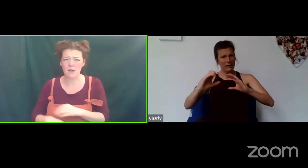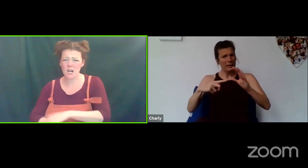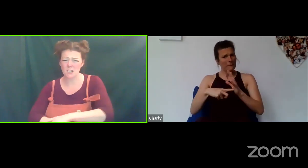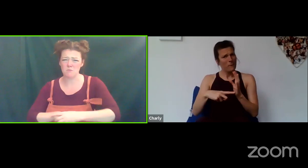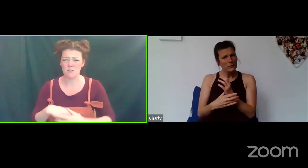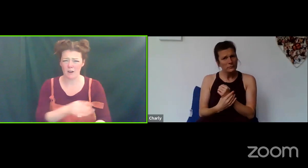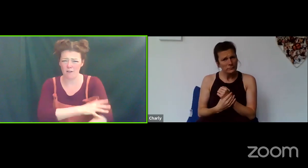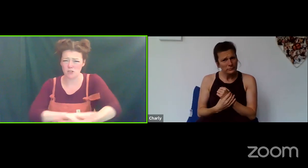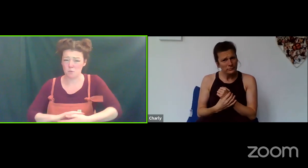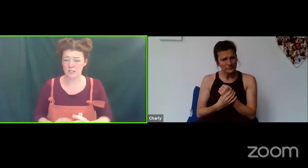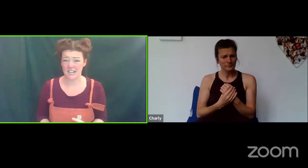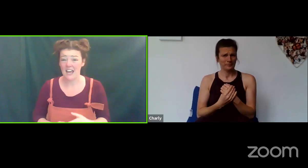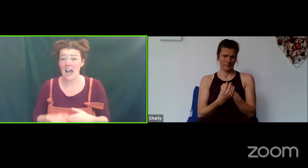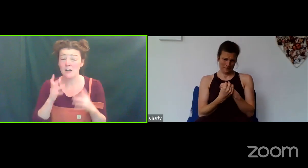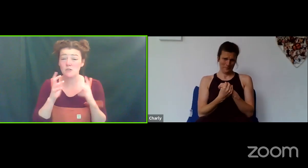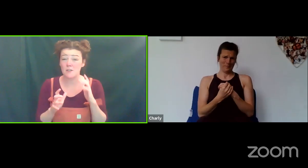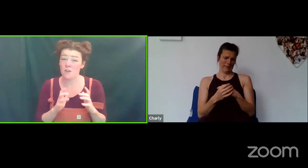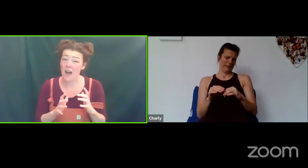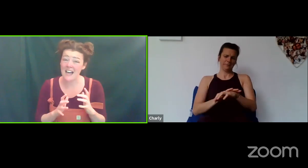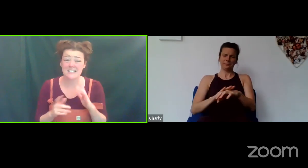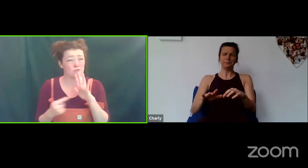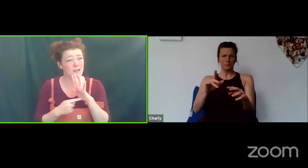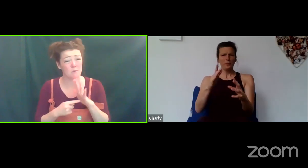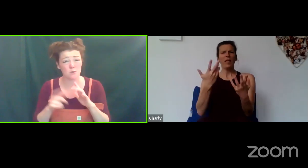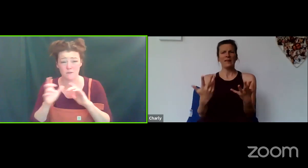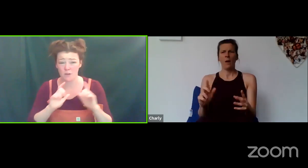blood moving around your body and also for your hands, it's really important for